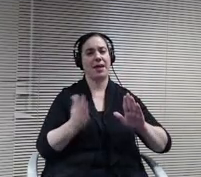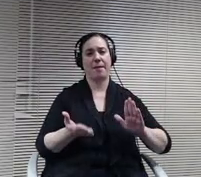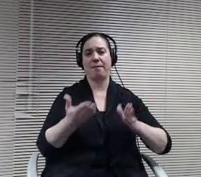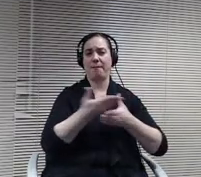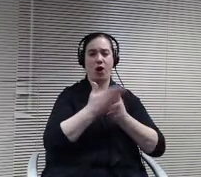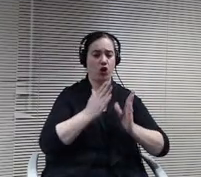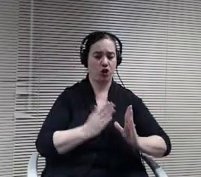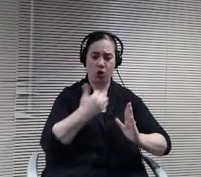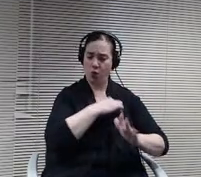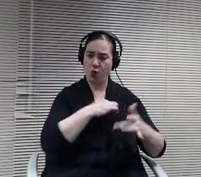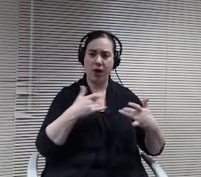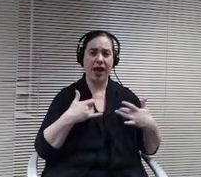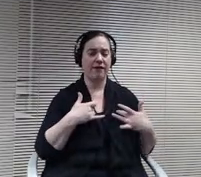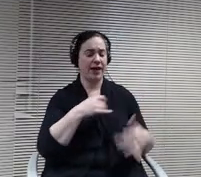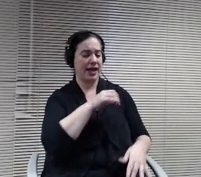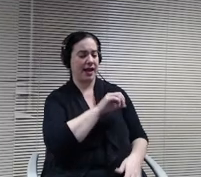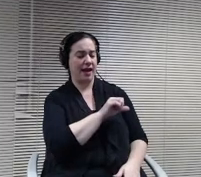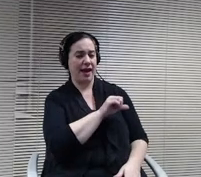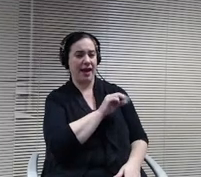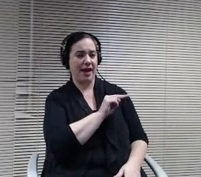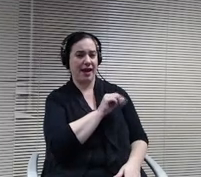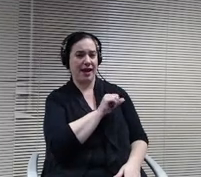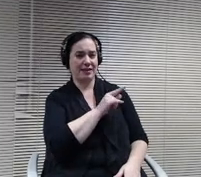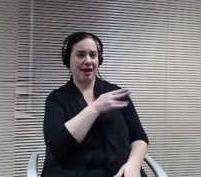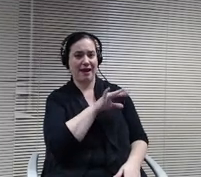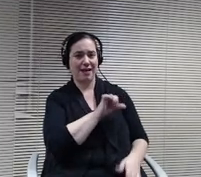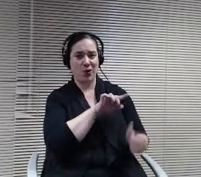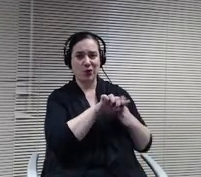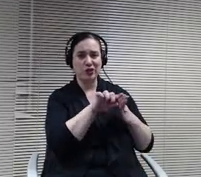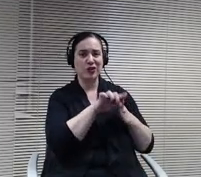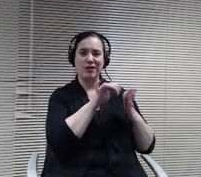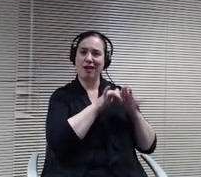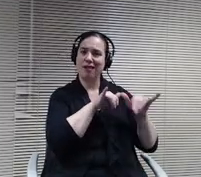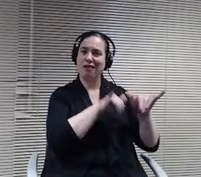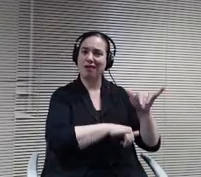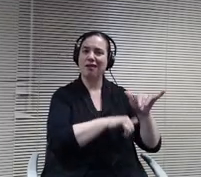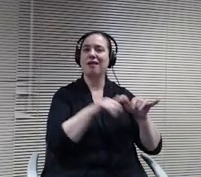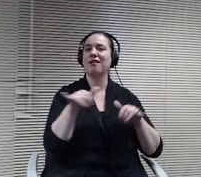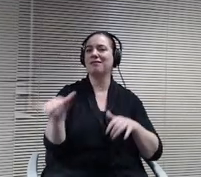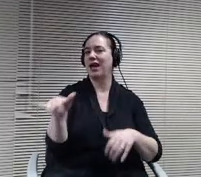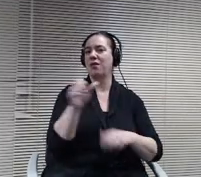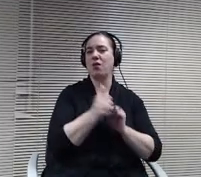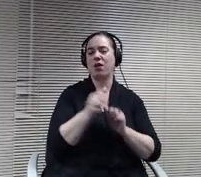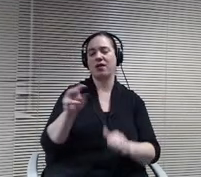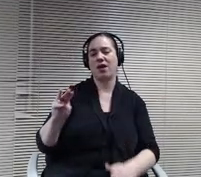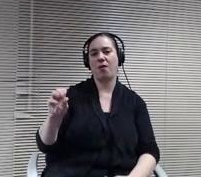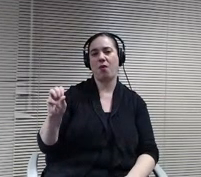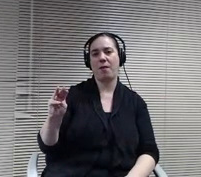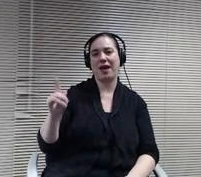found so far as I work with momentum, students have had partnership experiences so far, but as we look at automotive.